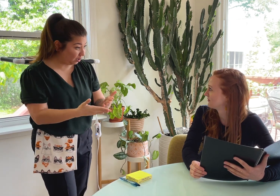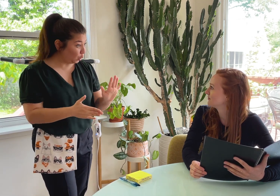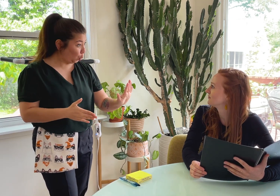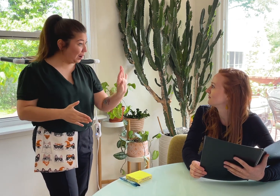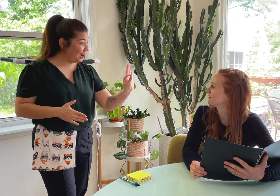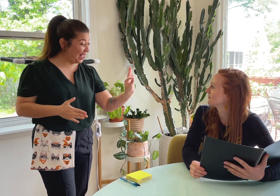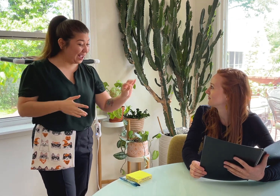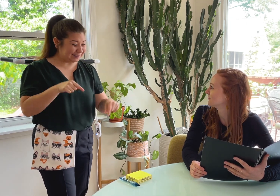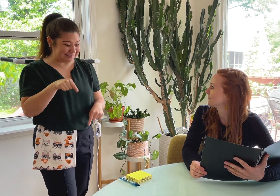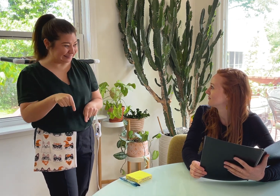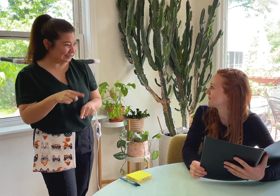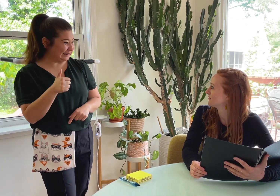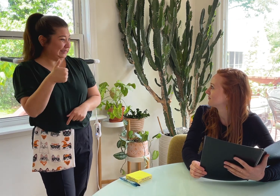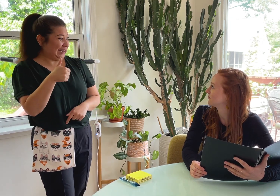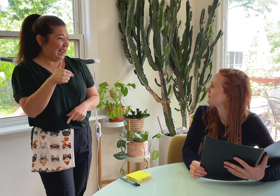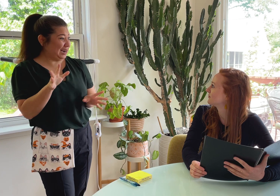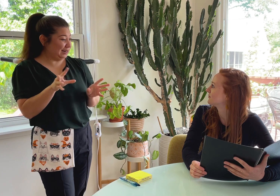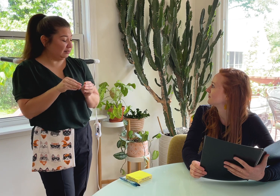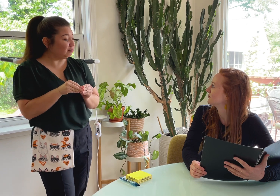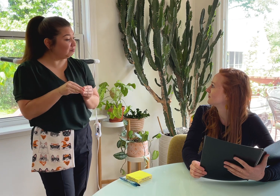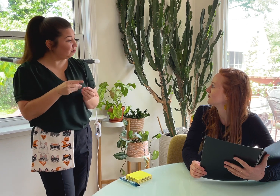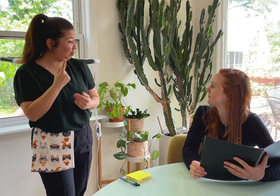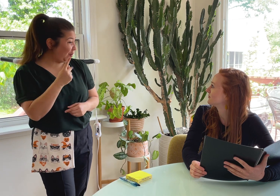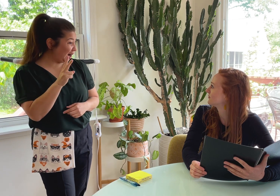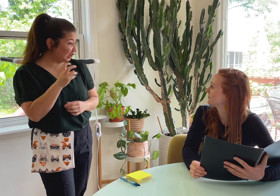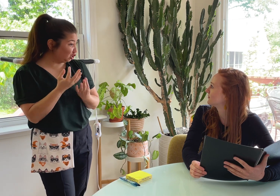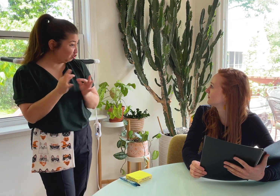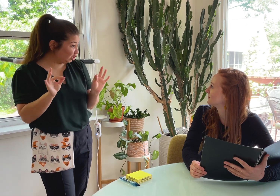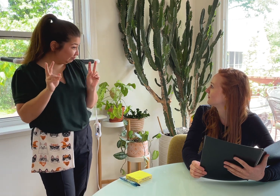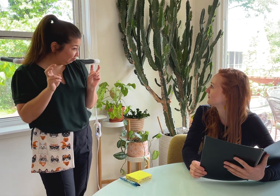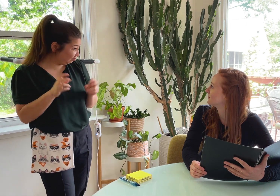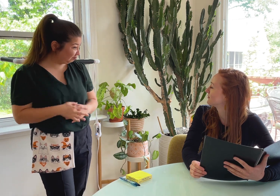With 10 inches in total, you will get 1 inch more for free!